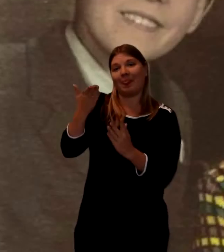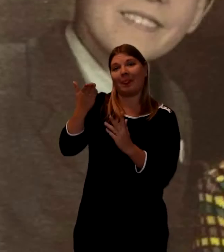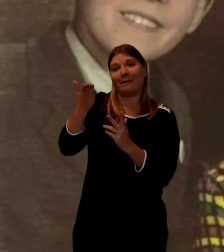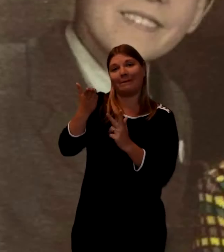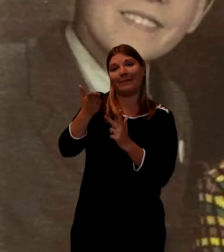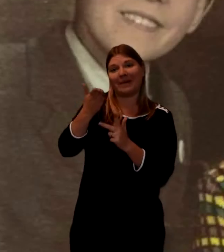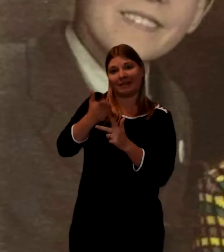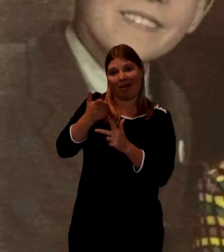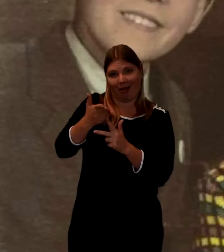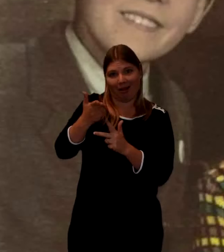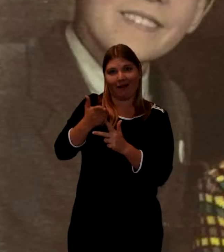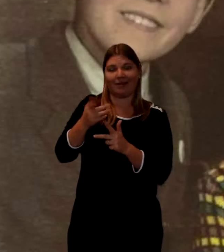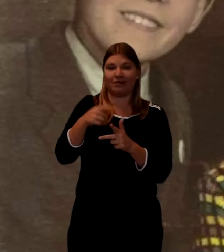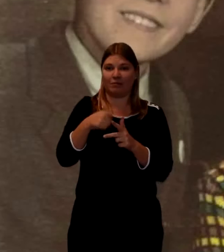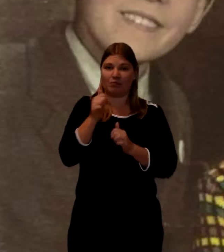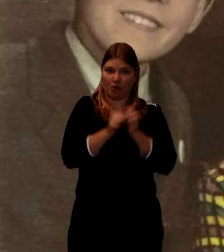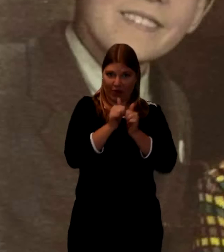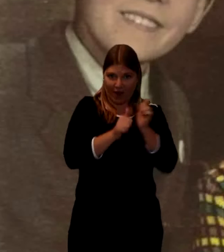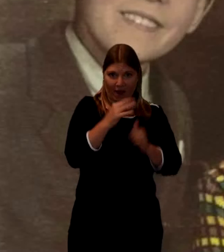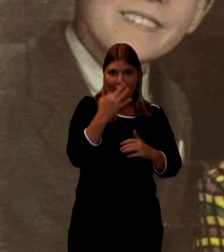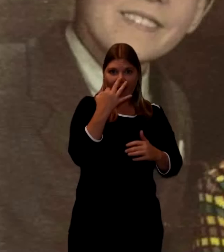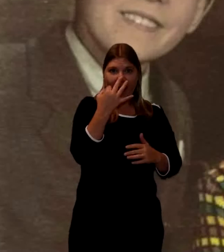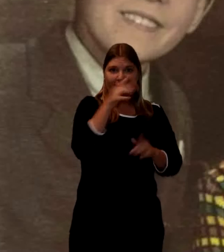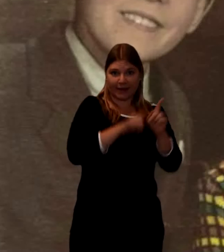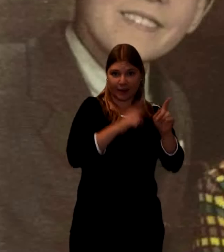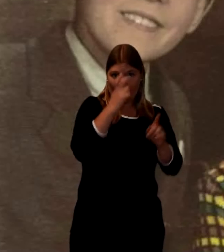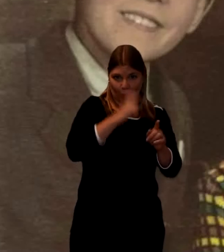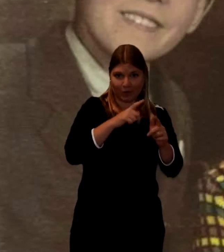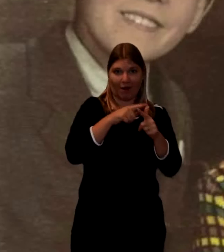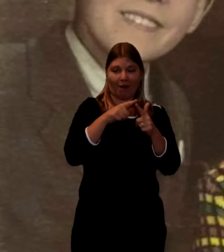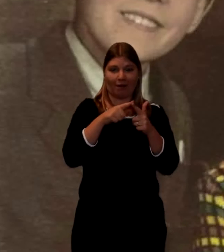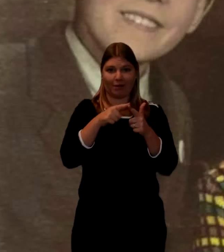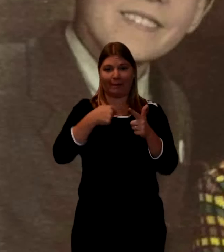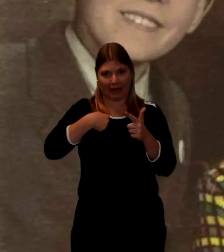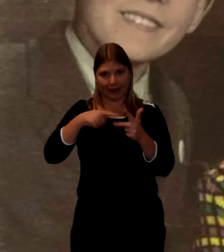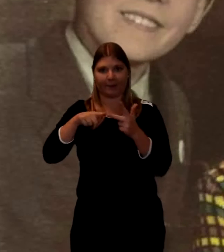so I was about five. And my brother was eight years older than me, and that's my sister.